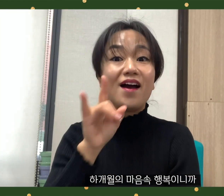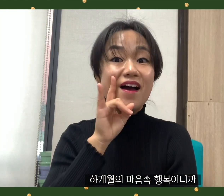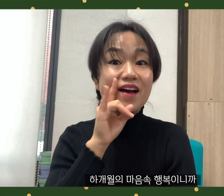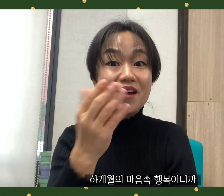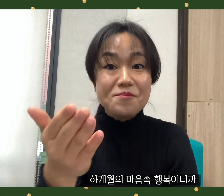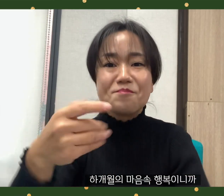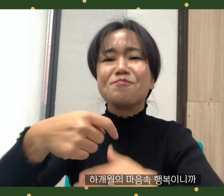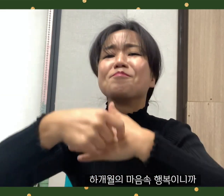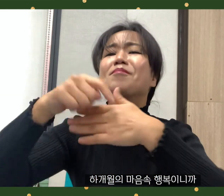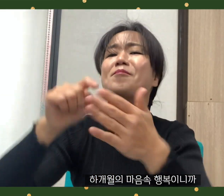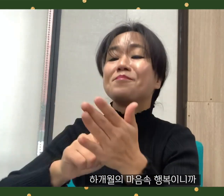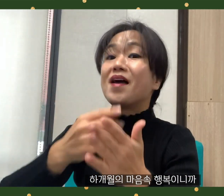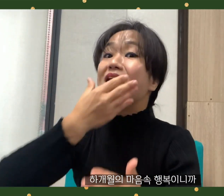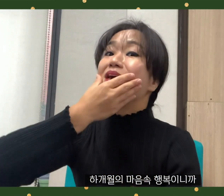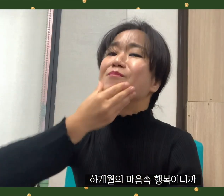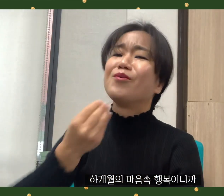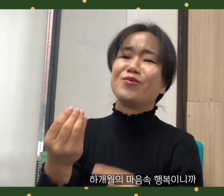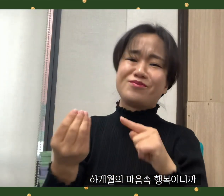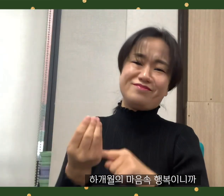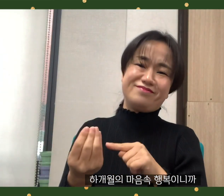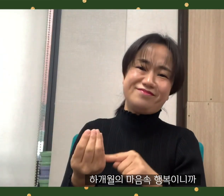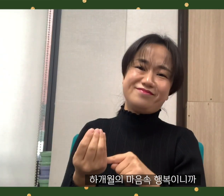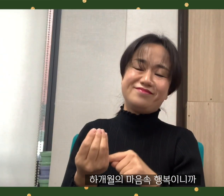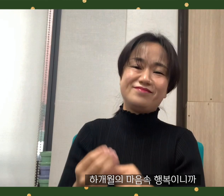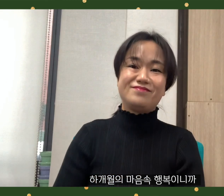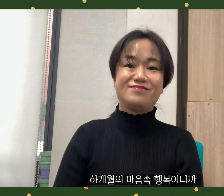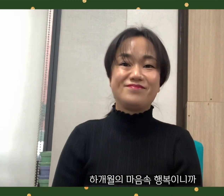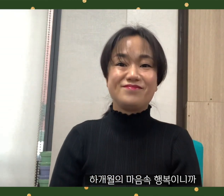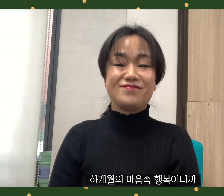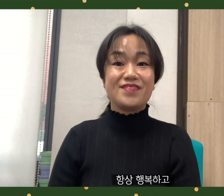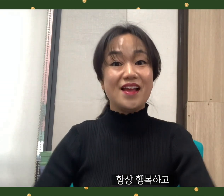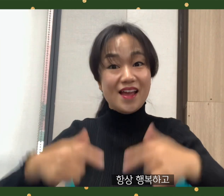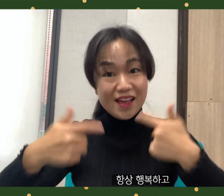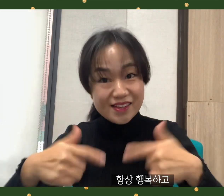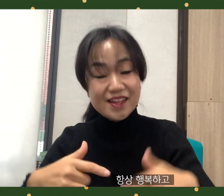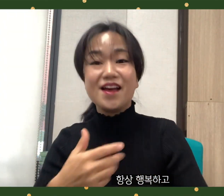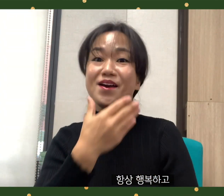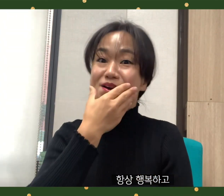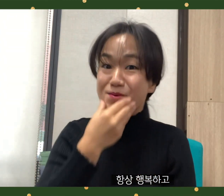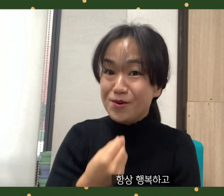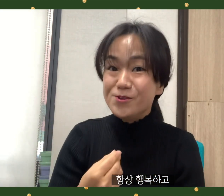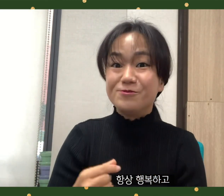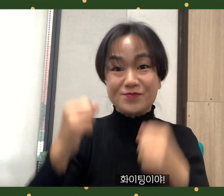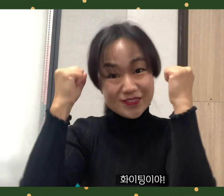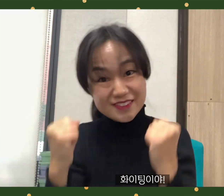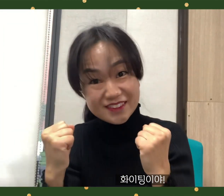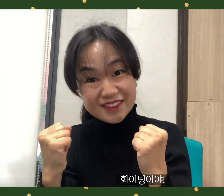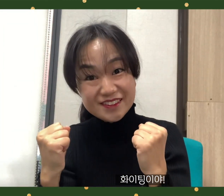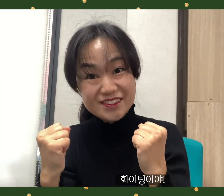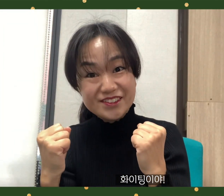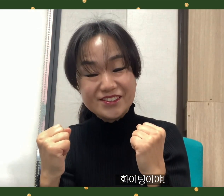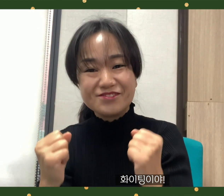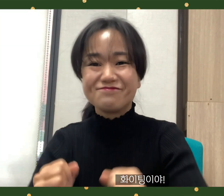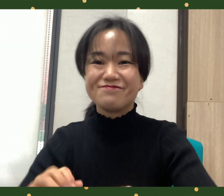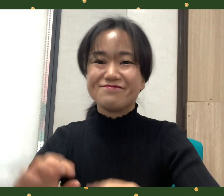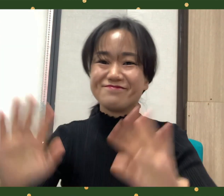happiness in hamonthly's heart. Always happy and fighting!